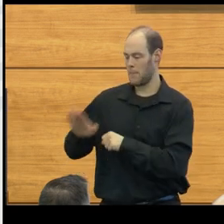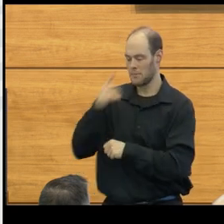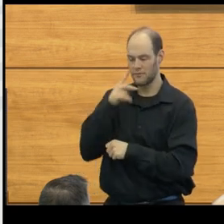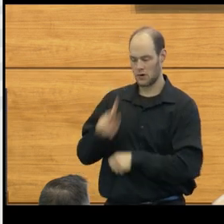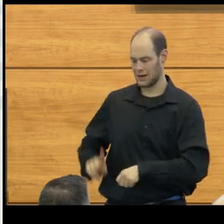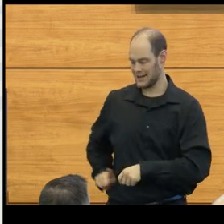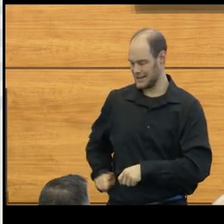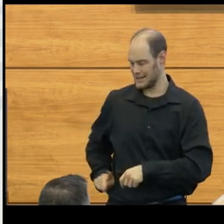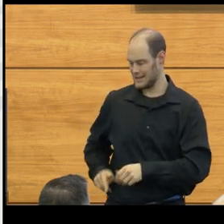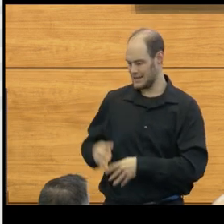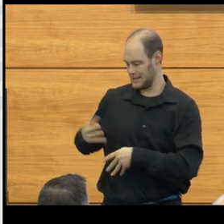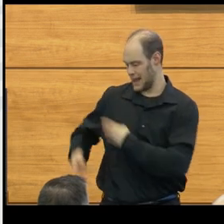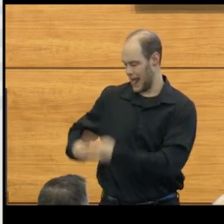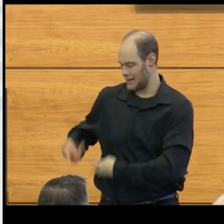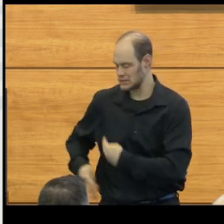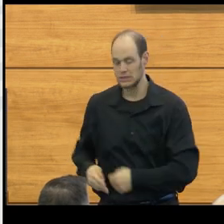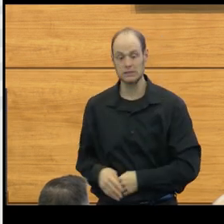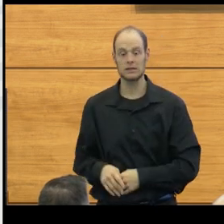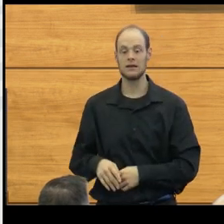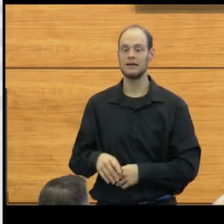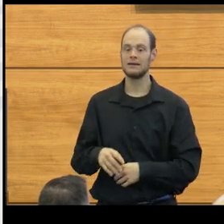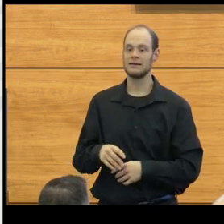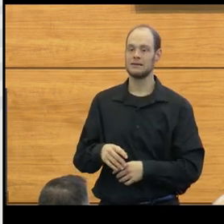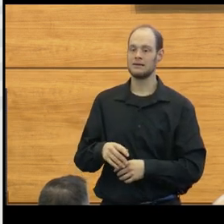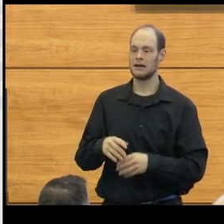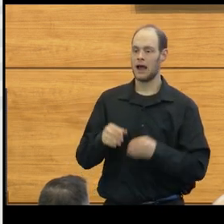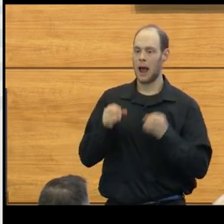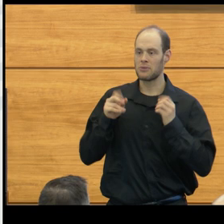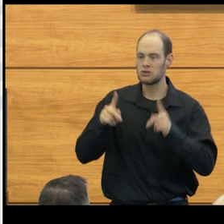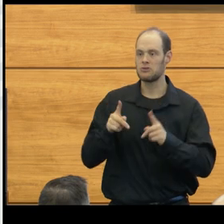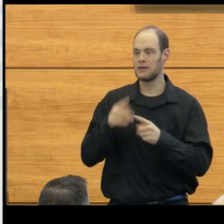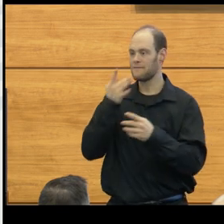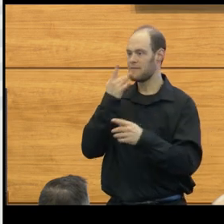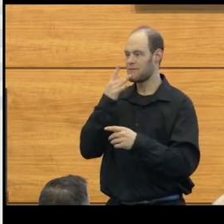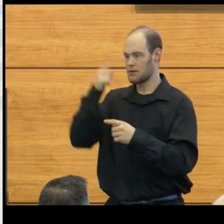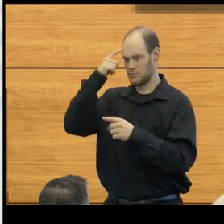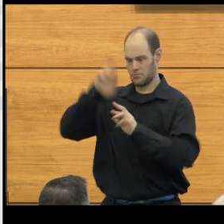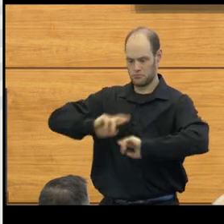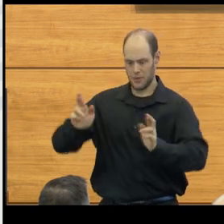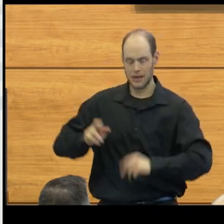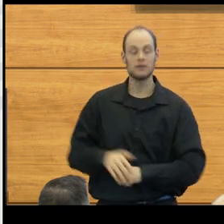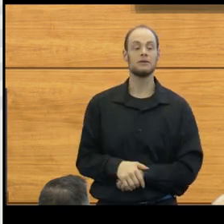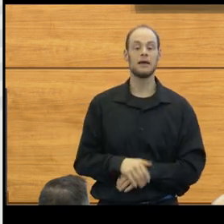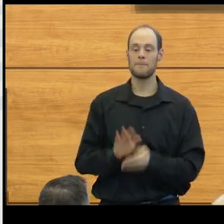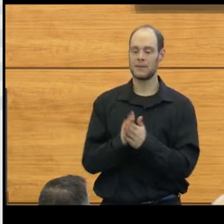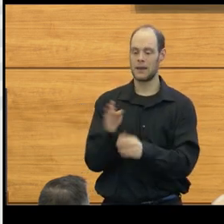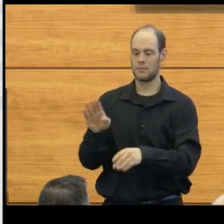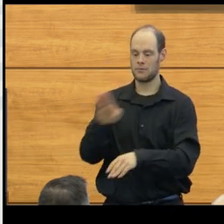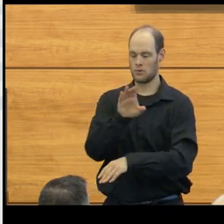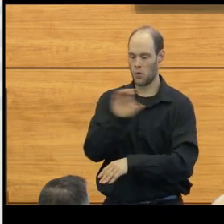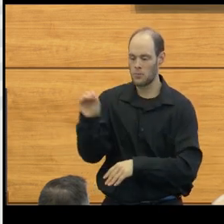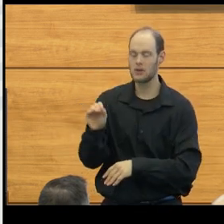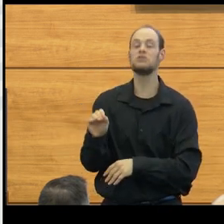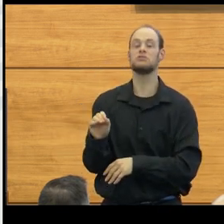Again, chance favored the prepared mind. It eventually became a corporation, which was bought up